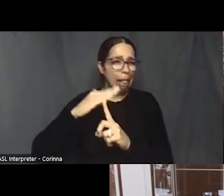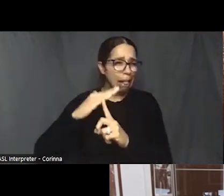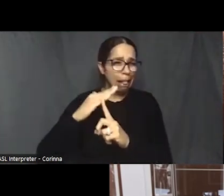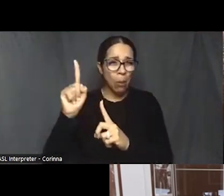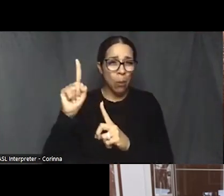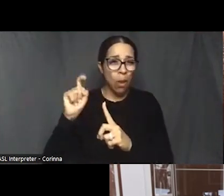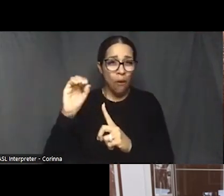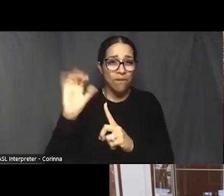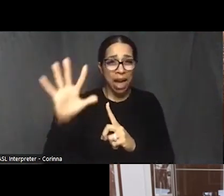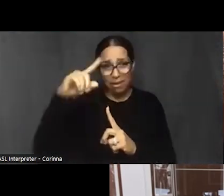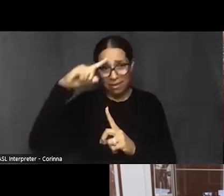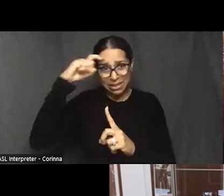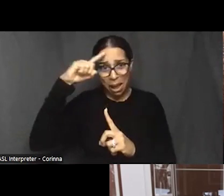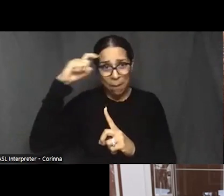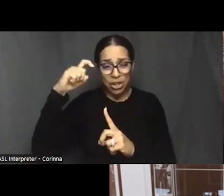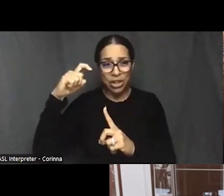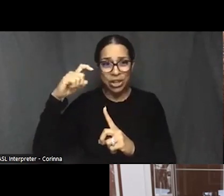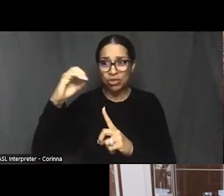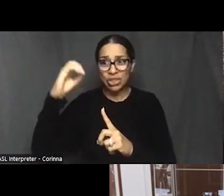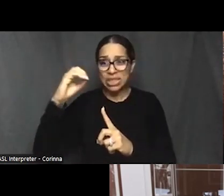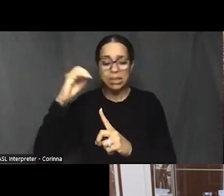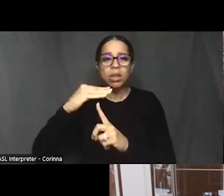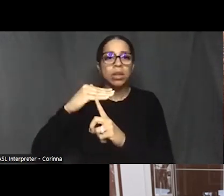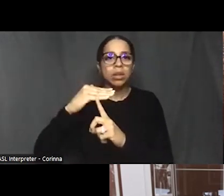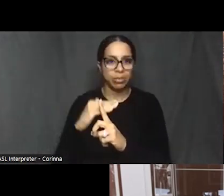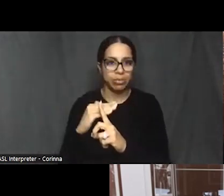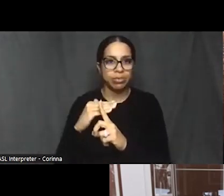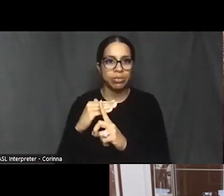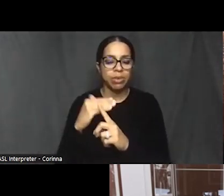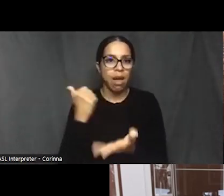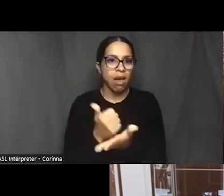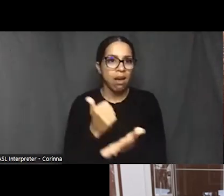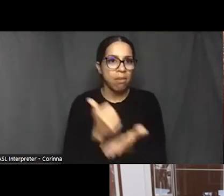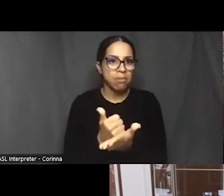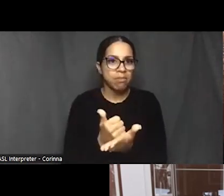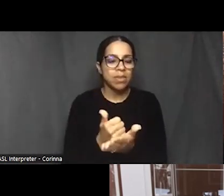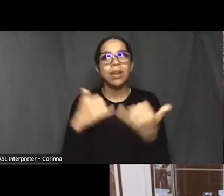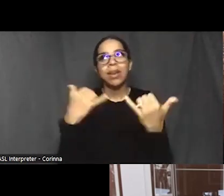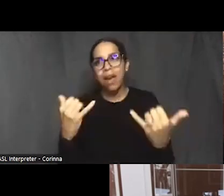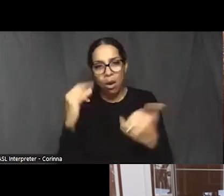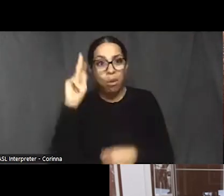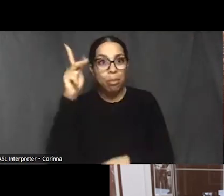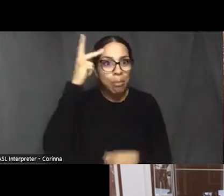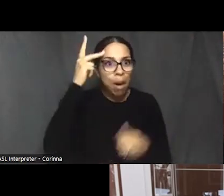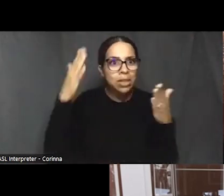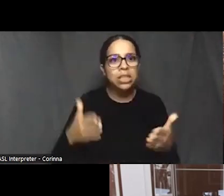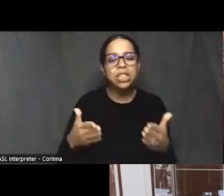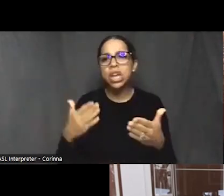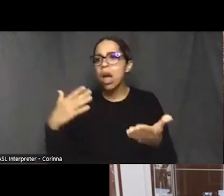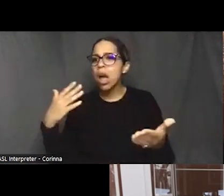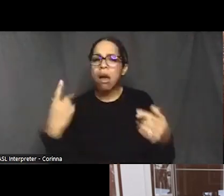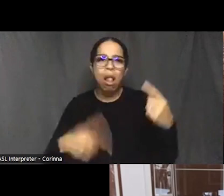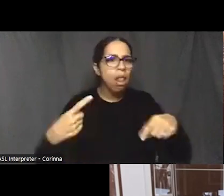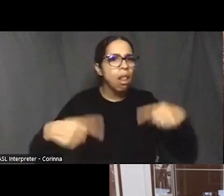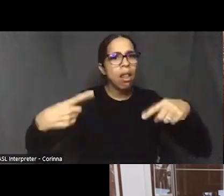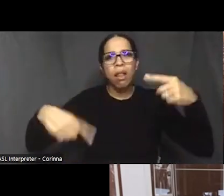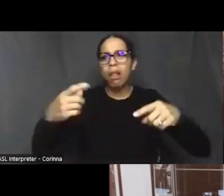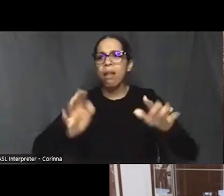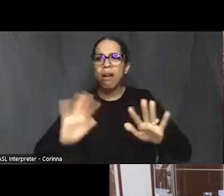And now we've got to deal with politicians arguing about how much it cost to put in a tree in the ground.